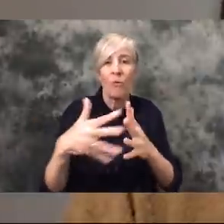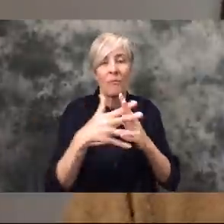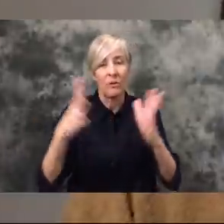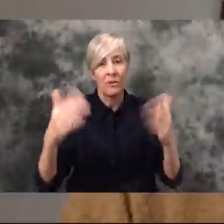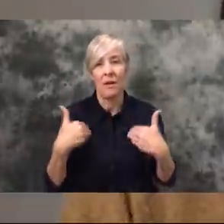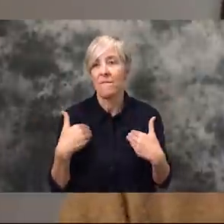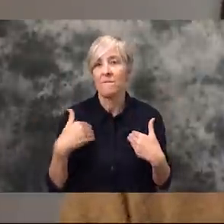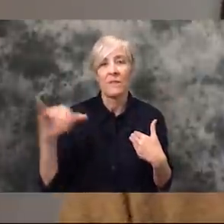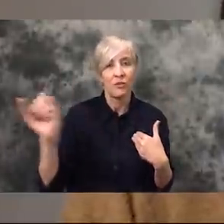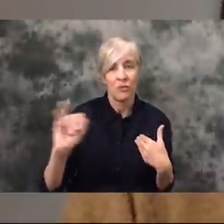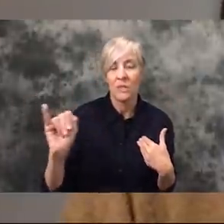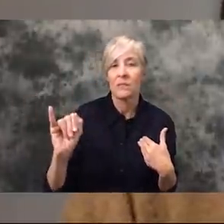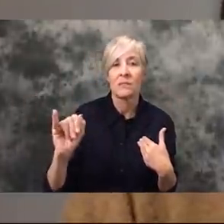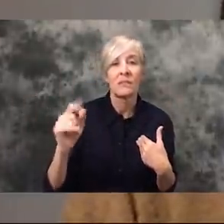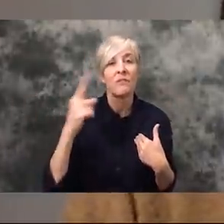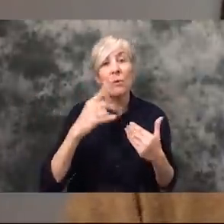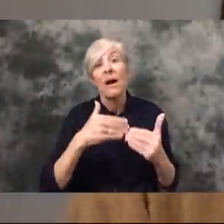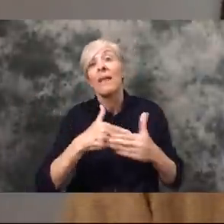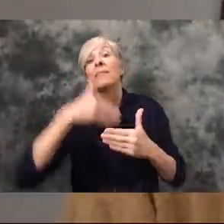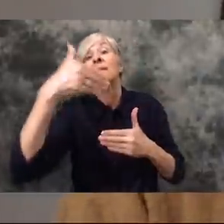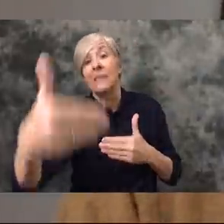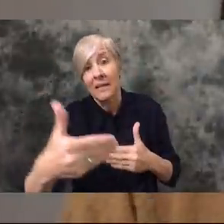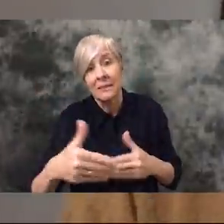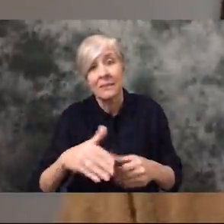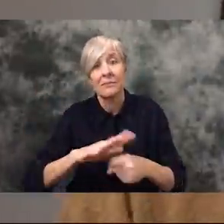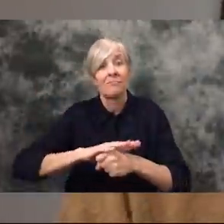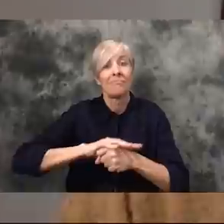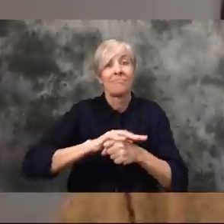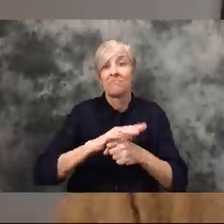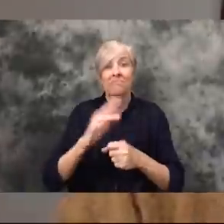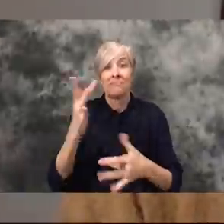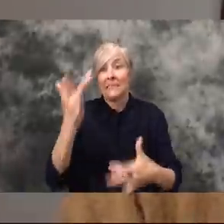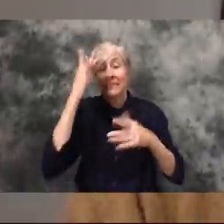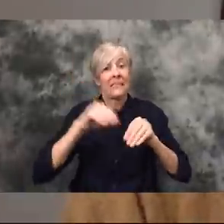prepared for situations like this. Because ultimately our economy can't